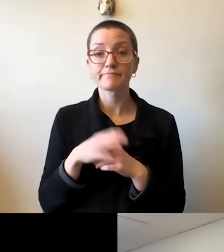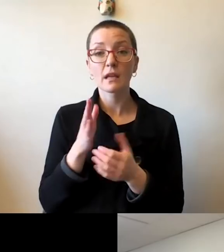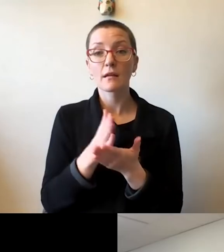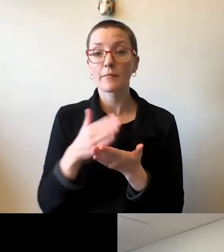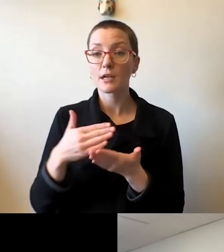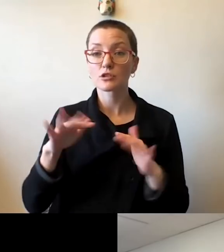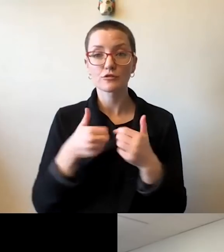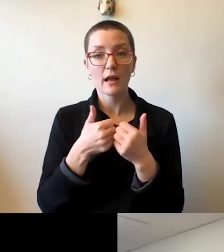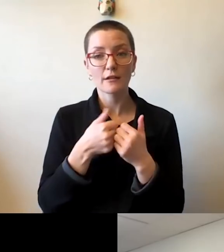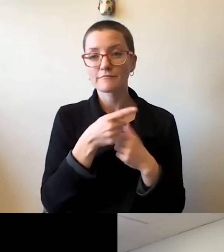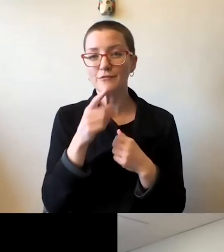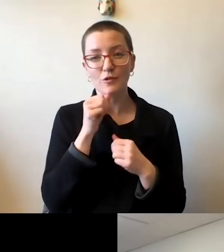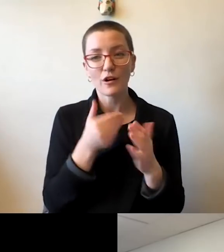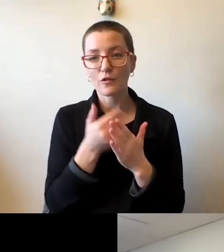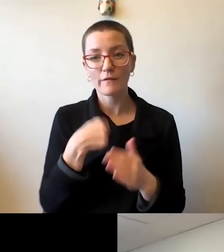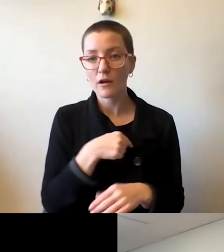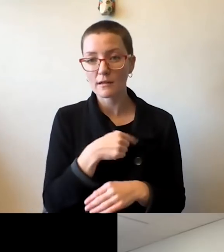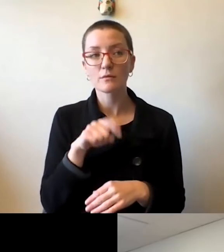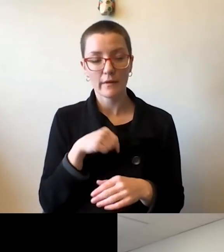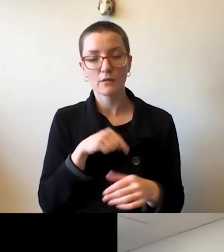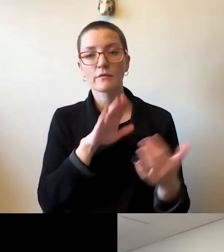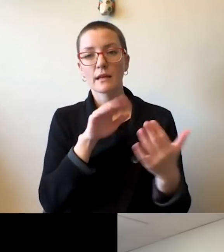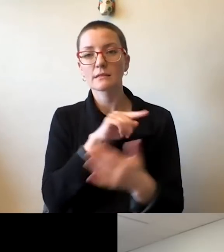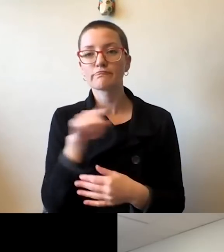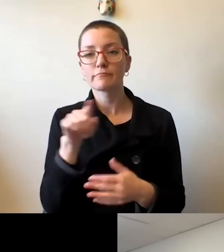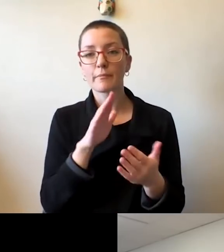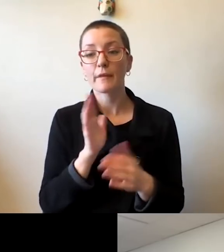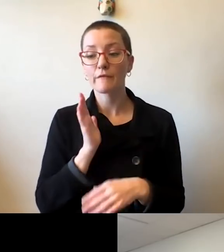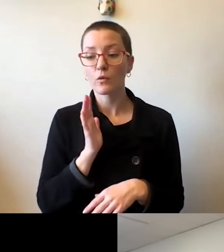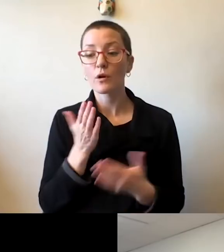we've had to face them before, and we probably will have to face them again.